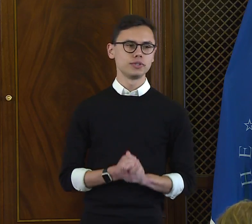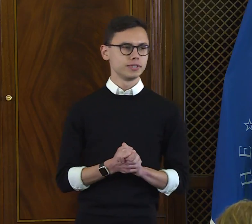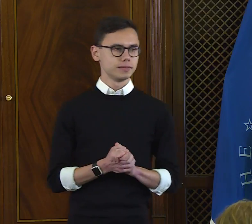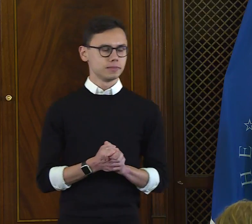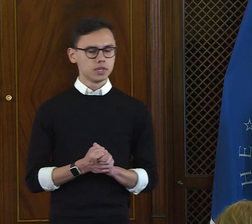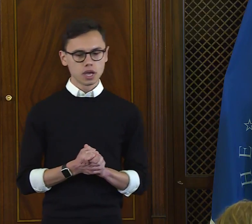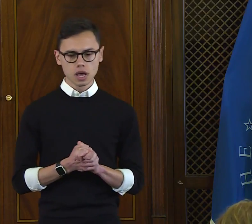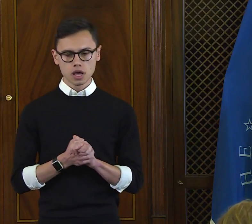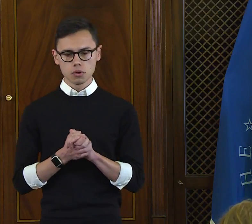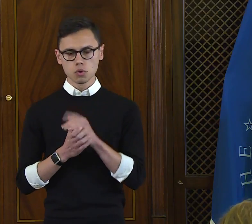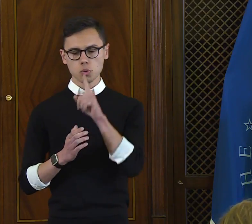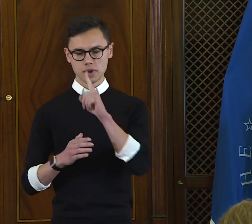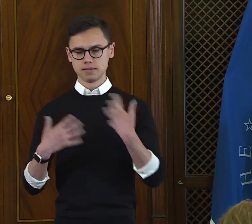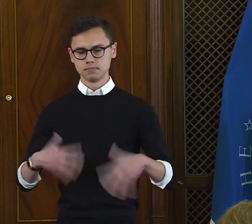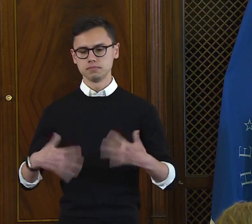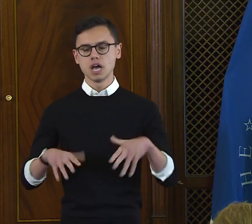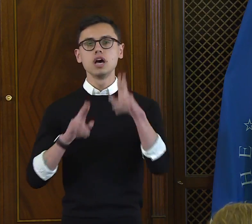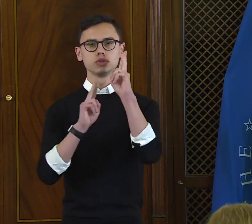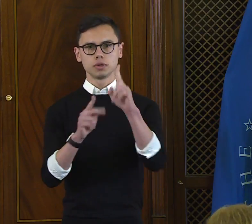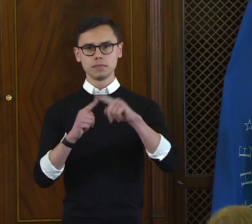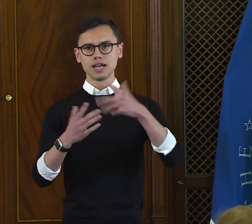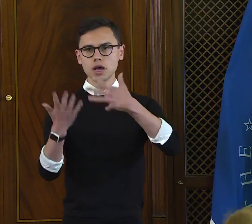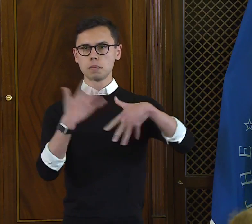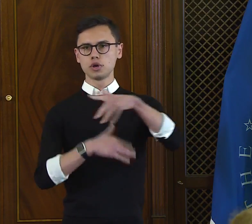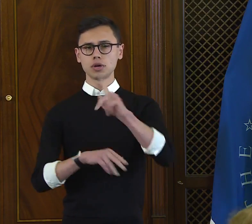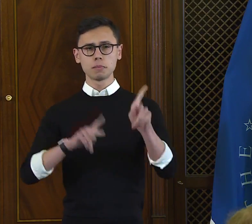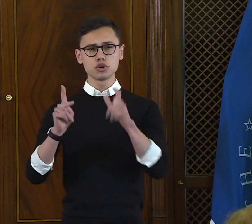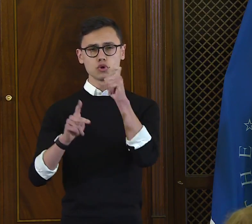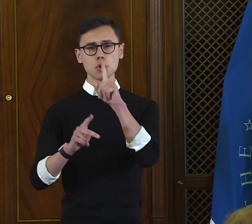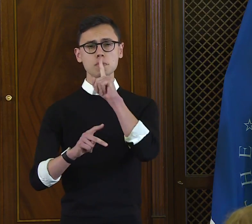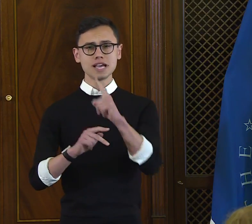and for a brighter future for the deaf community.